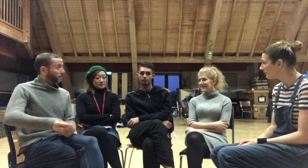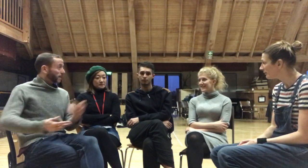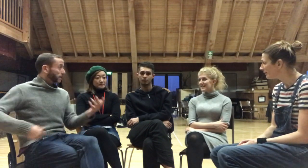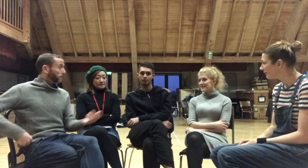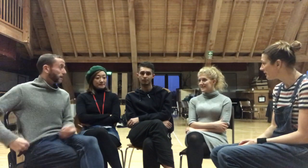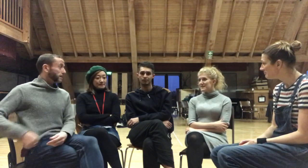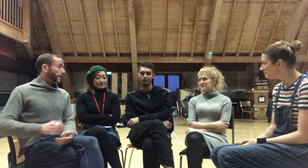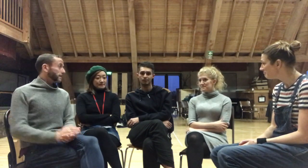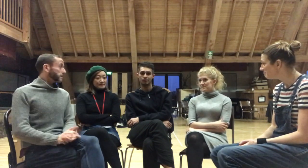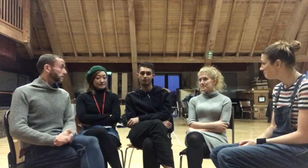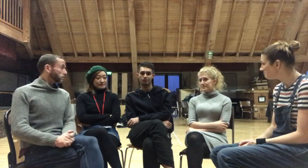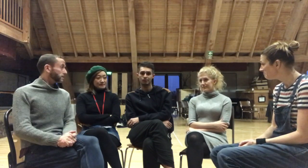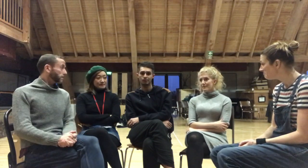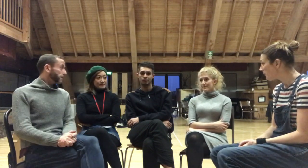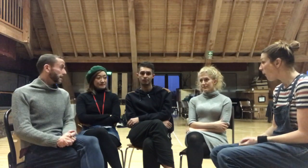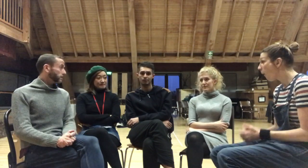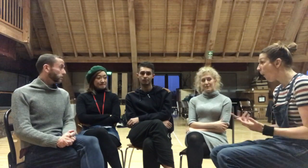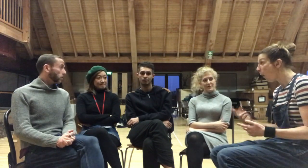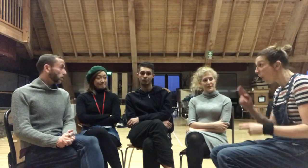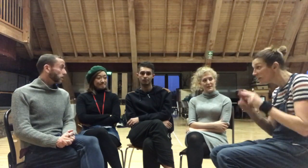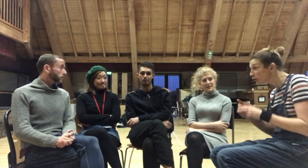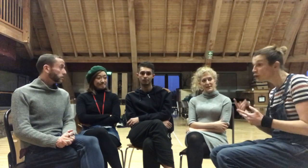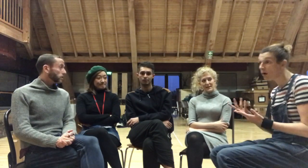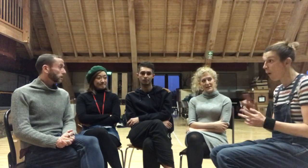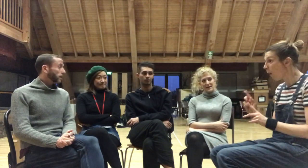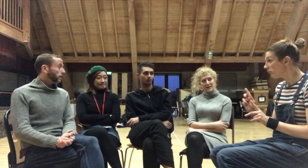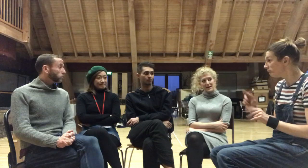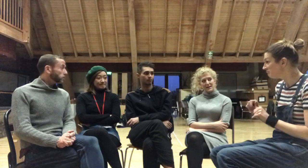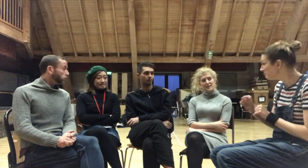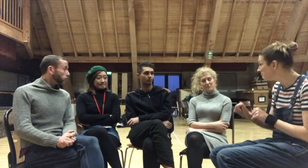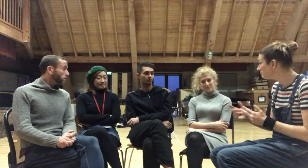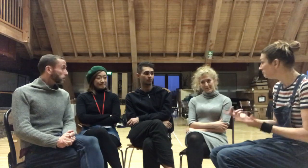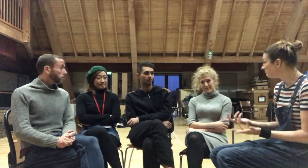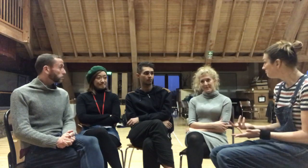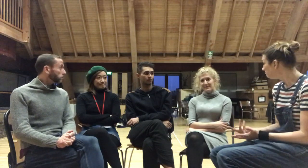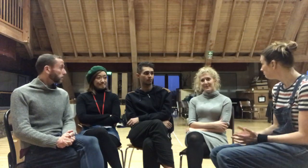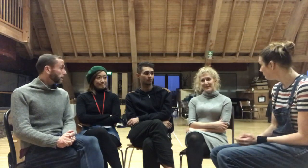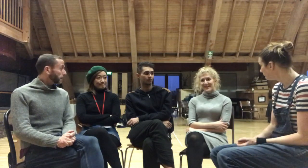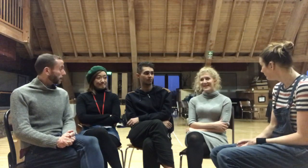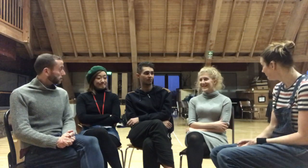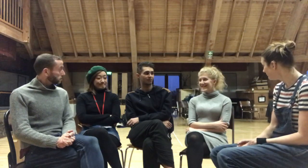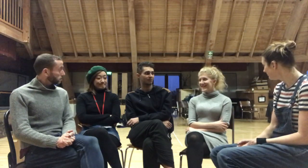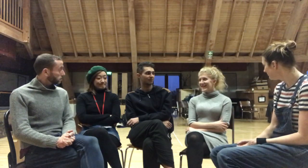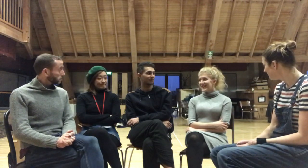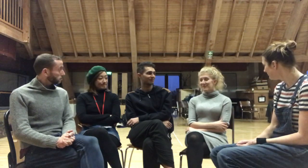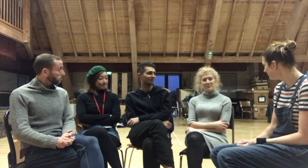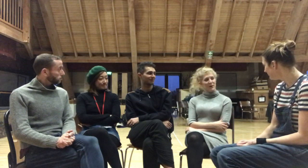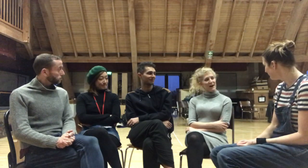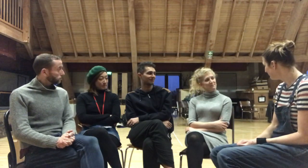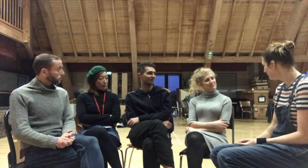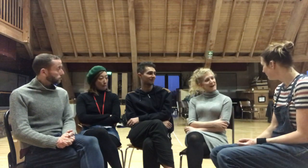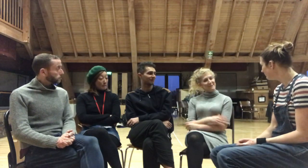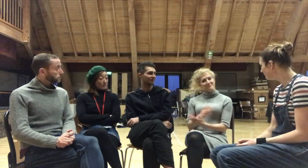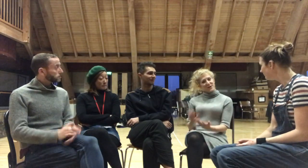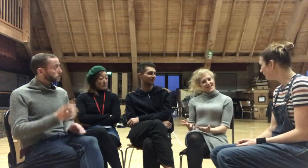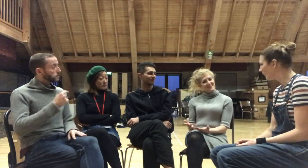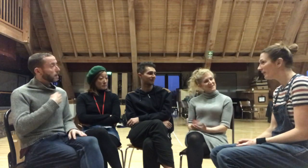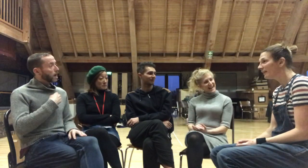you feeling about what's next for you? Any auditions coming up?